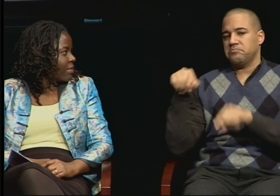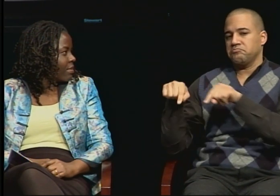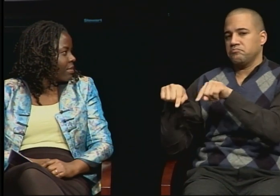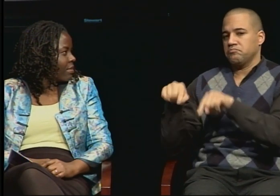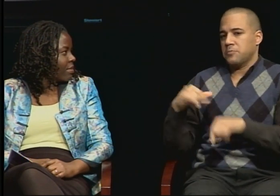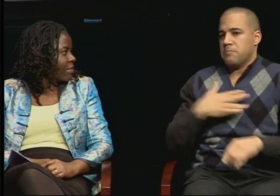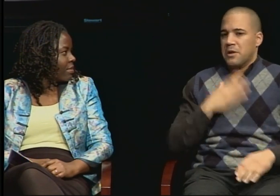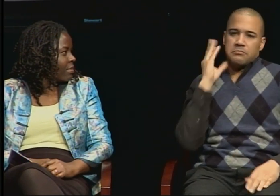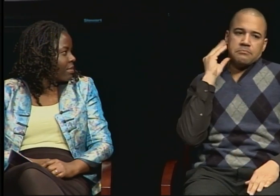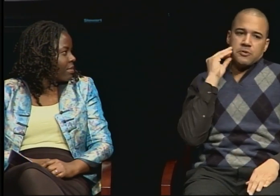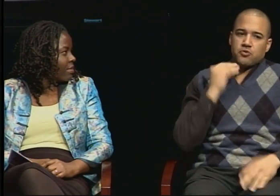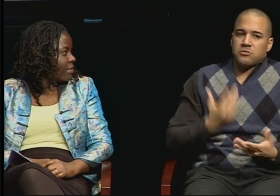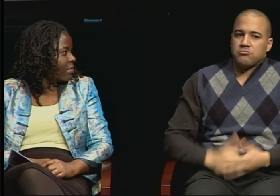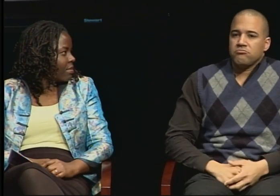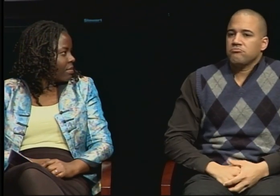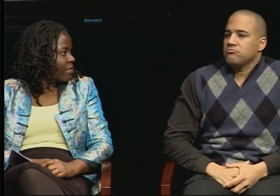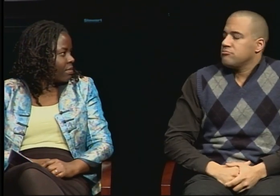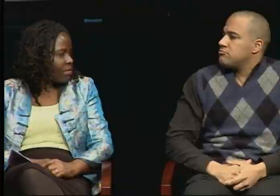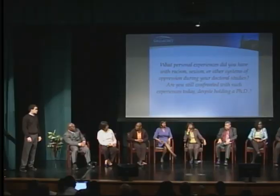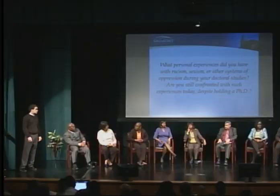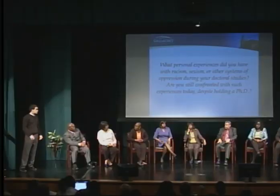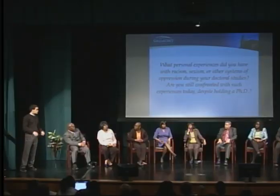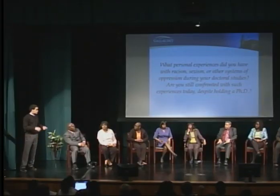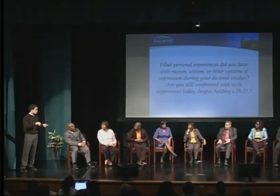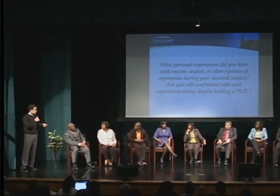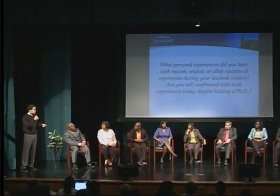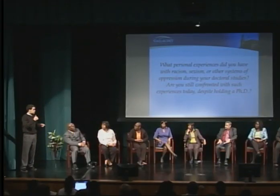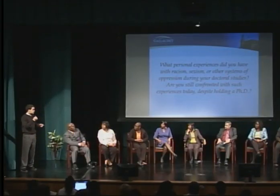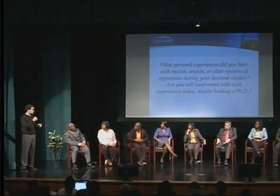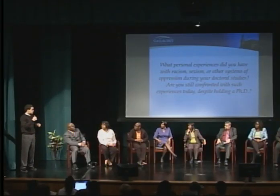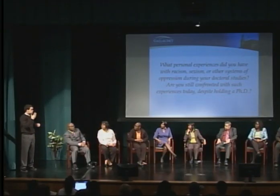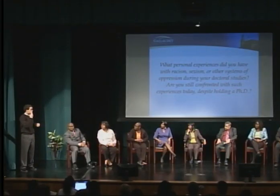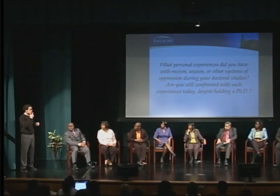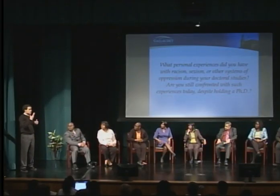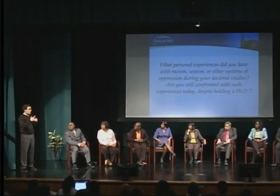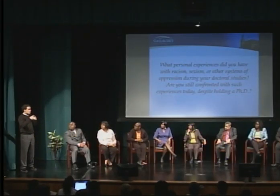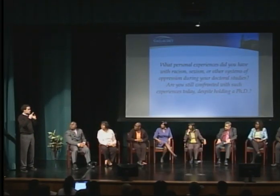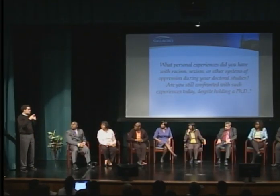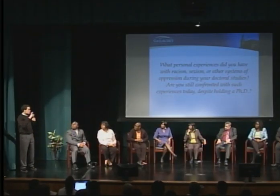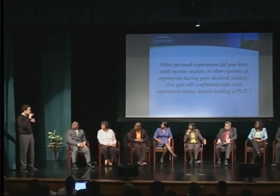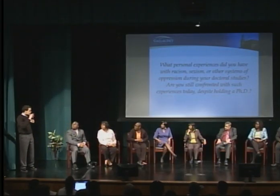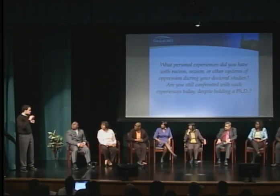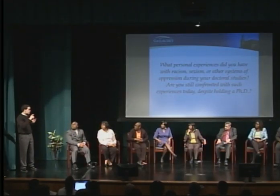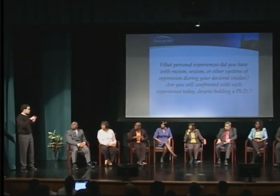Can anyone comment as to sexism or racism? I would also often visit schools